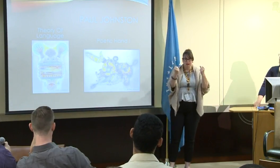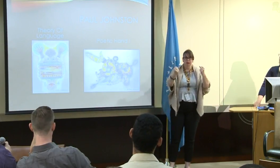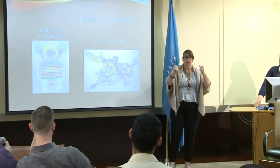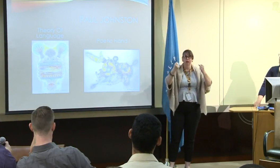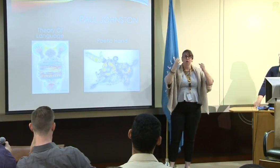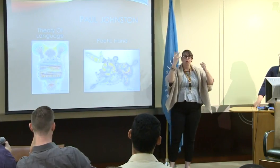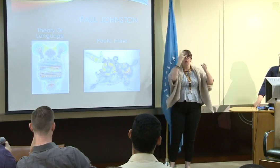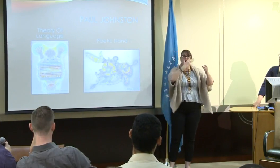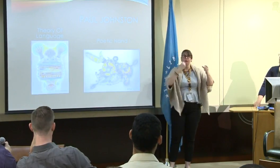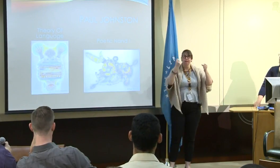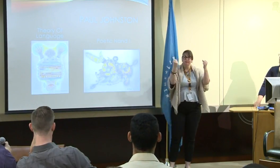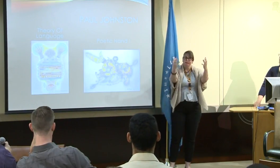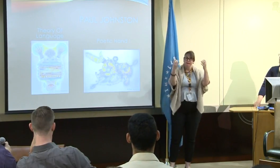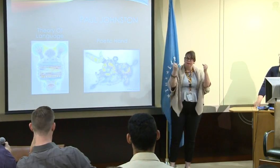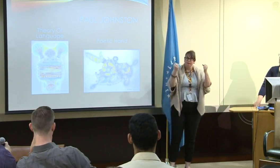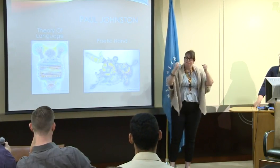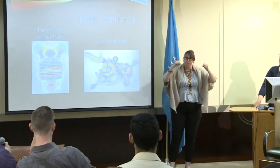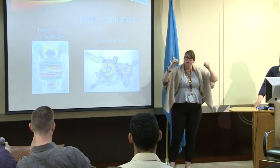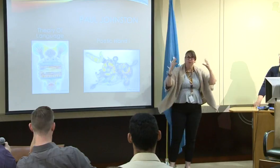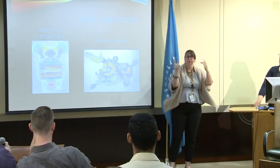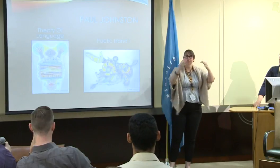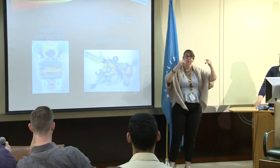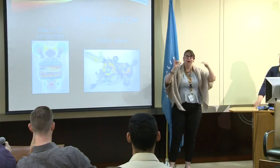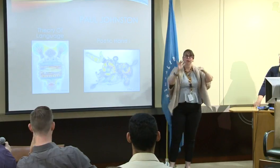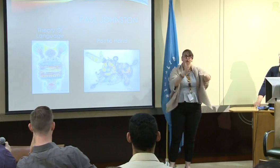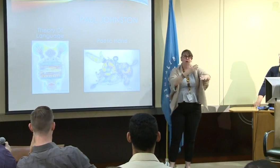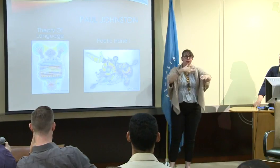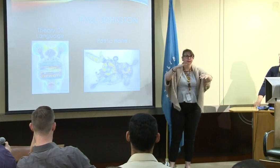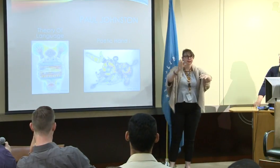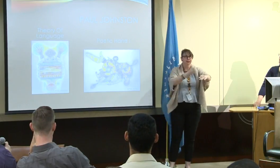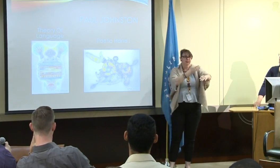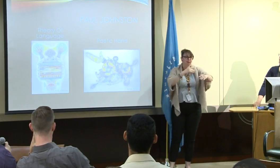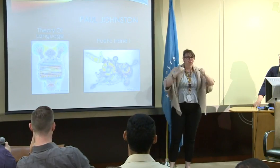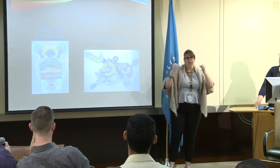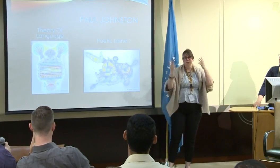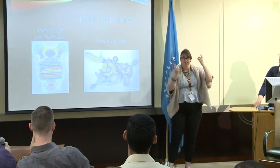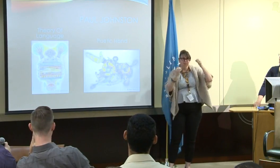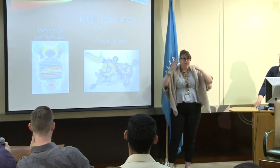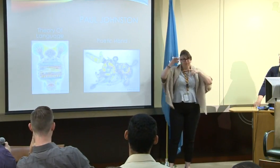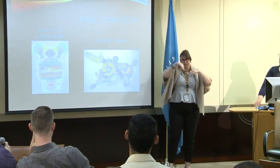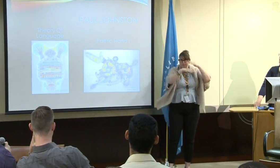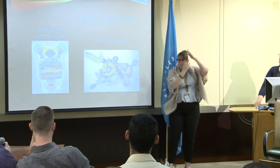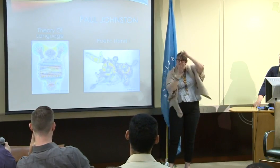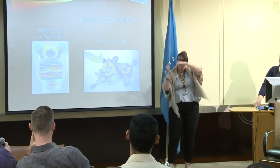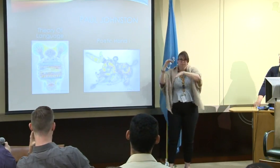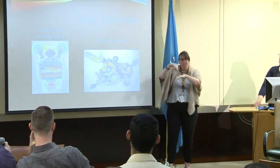of American Sign Language in not just conversation but poetically